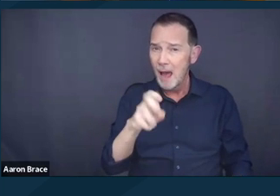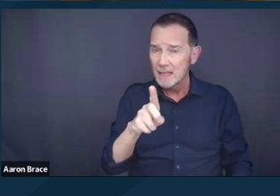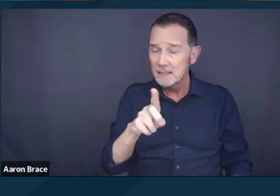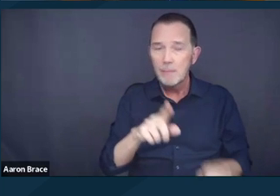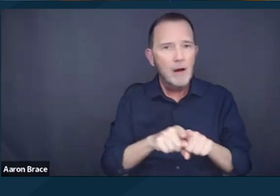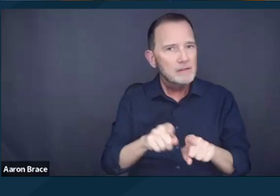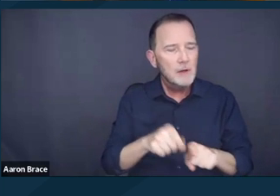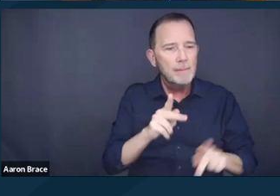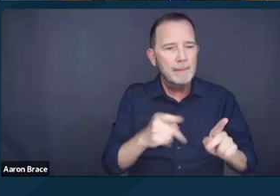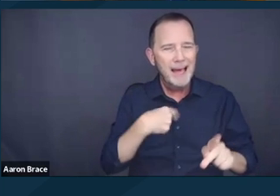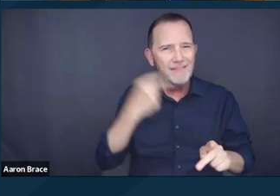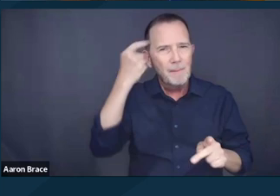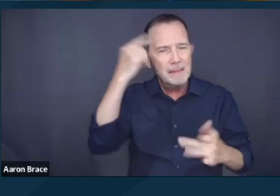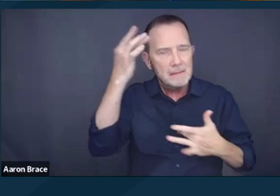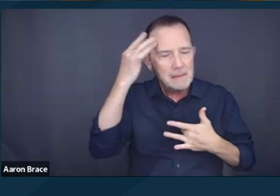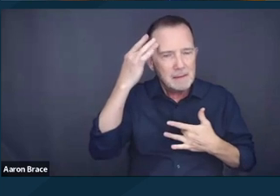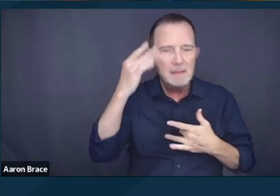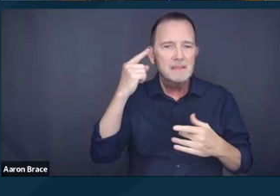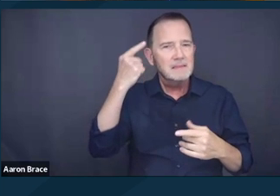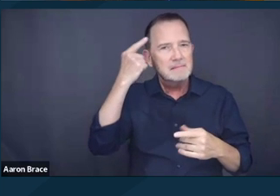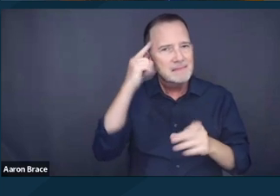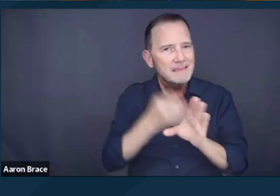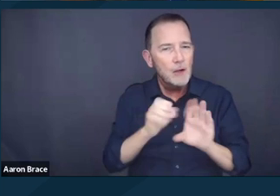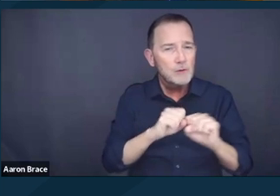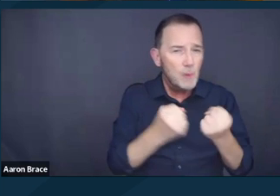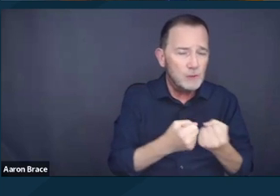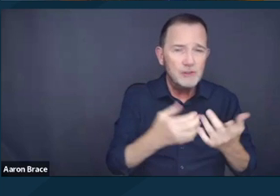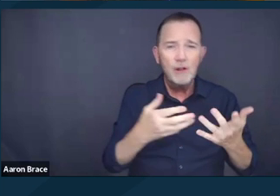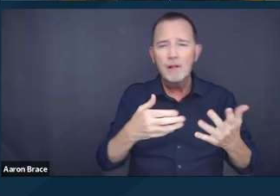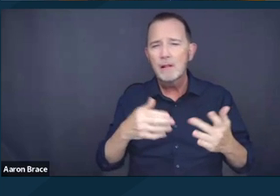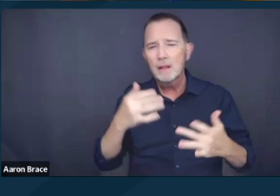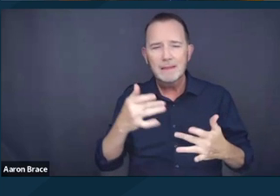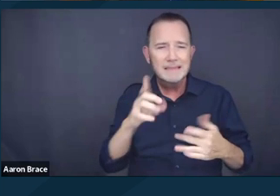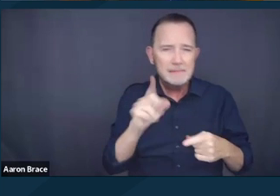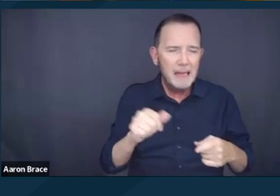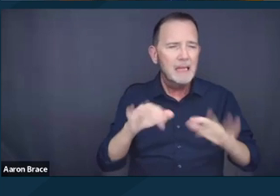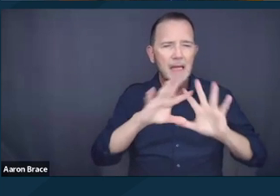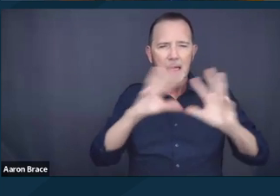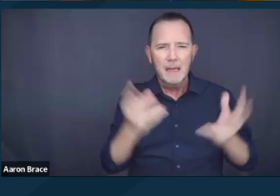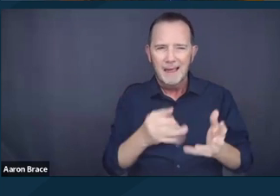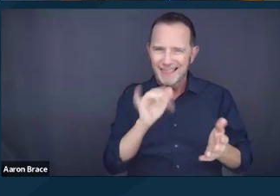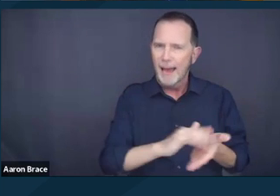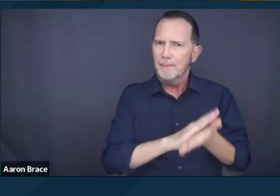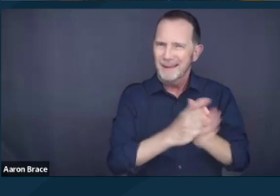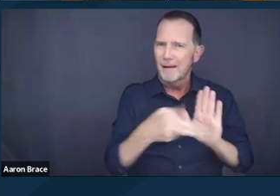psychosocial psychological states that undergirded this conduct. It criminalized the conditions of homelessness,